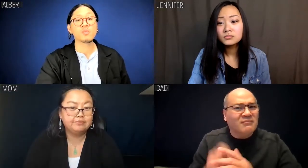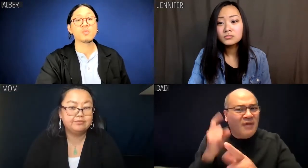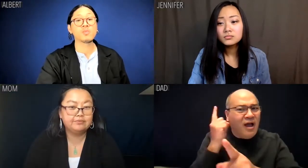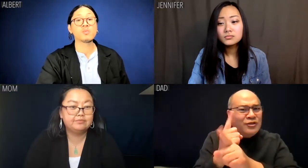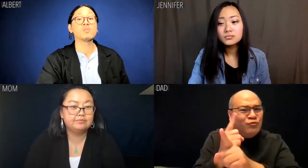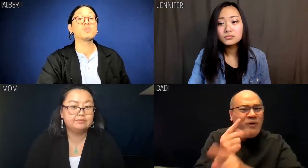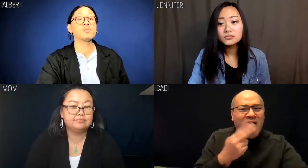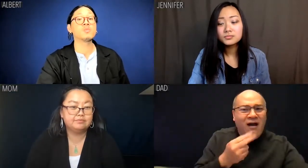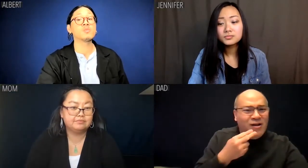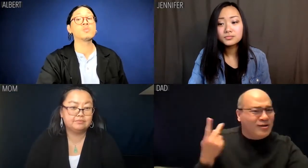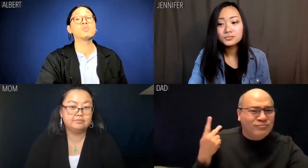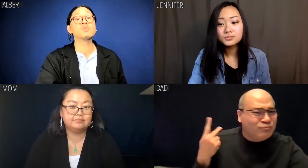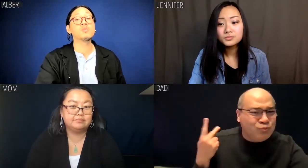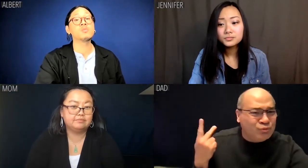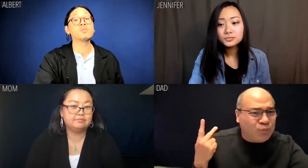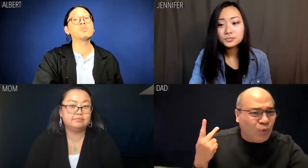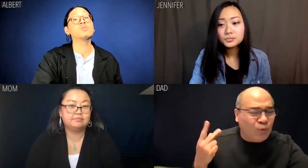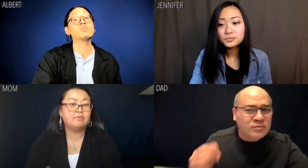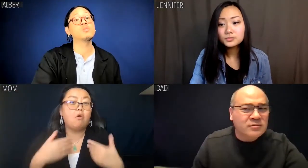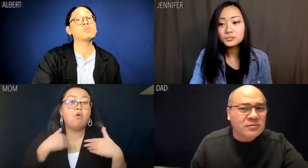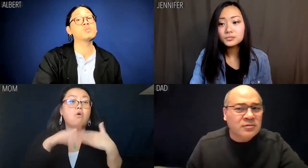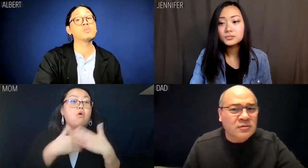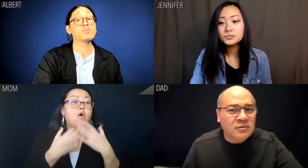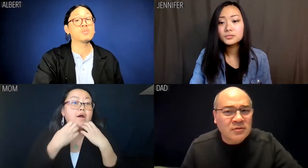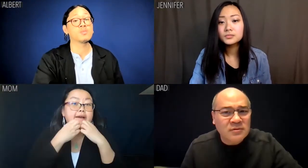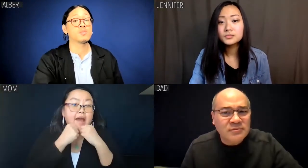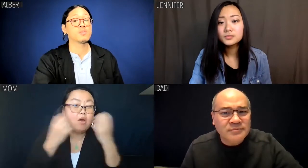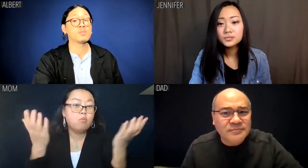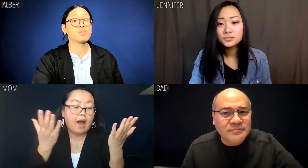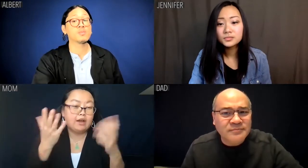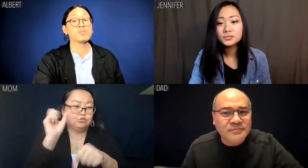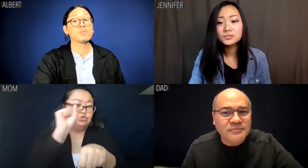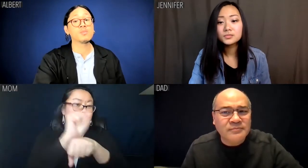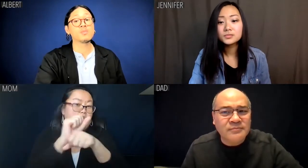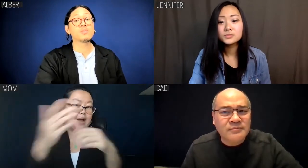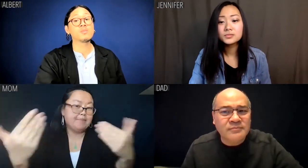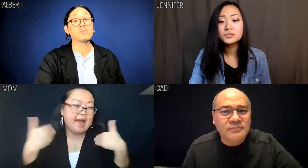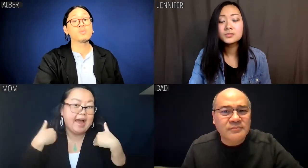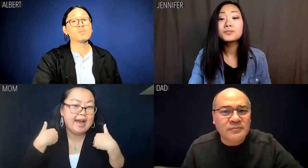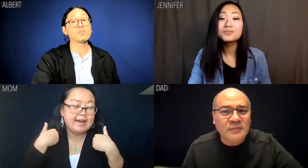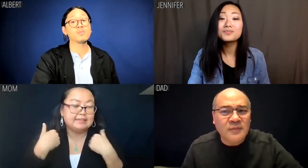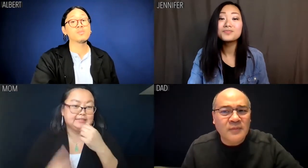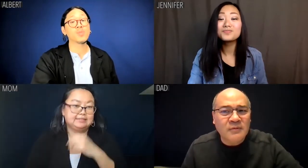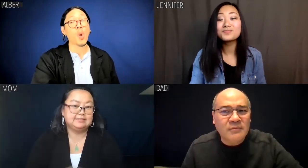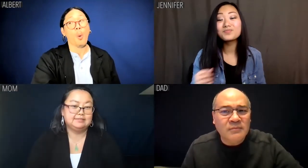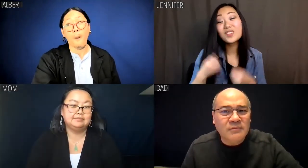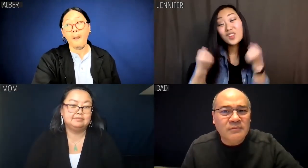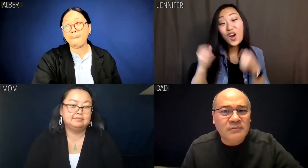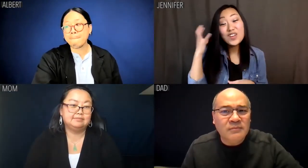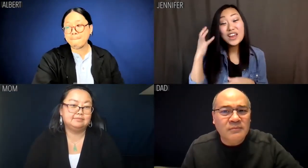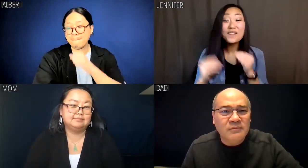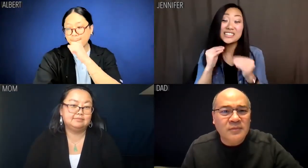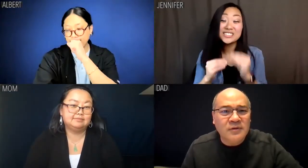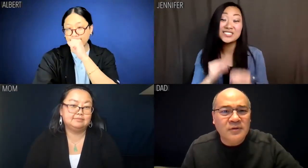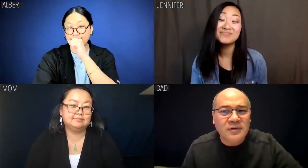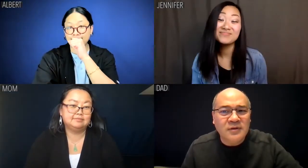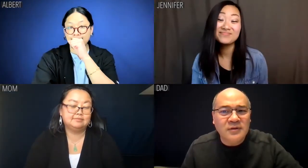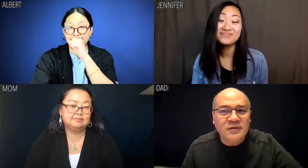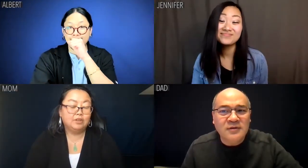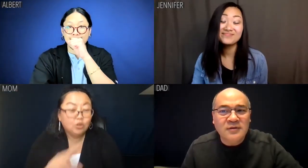Dad: That's right, honey, we don't. Mom: I do care what job he has. Jennifer: Car radio fixer.